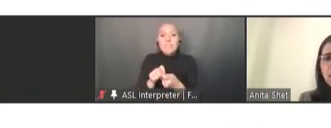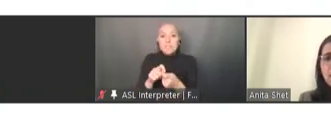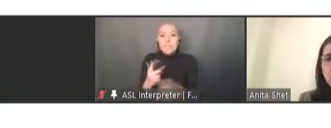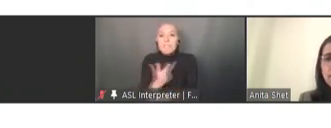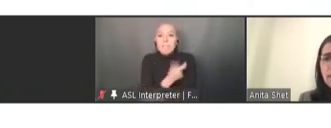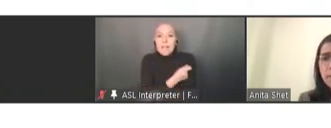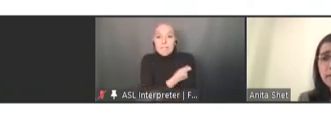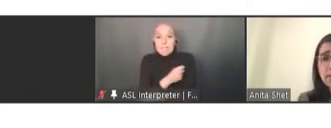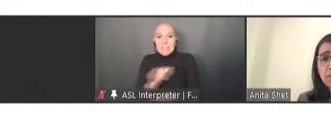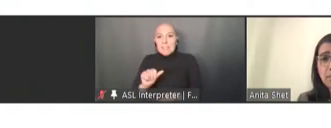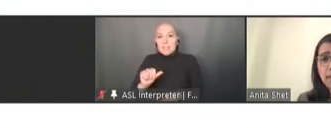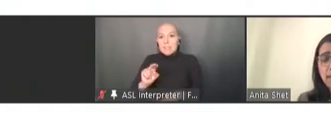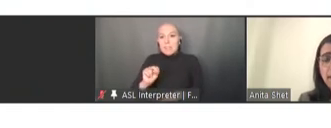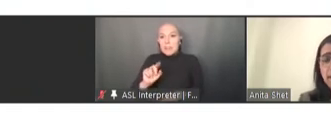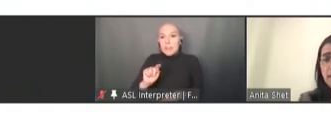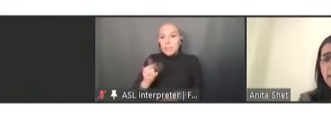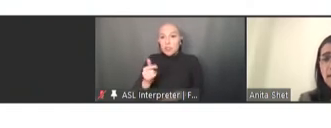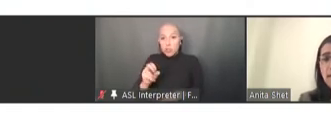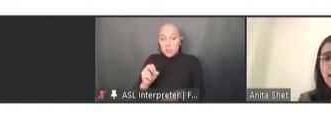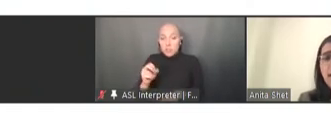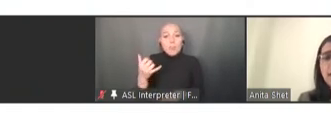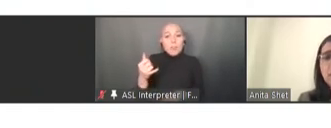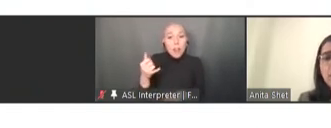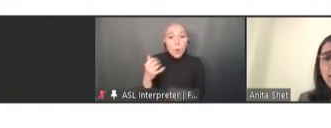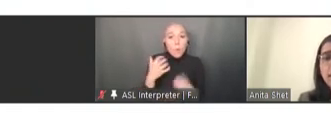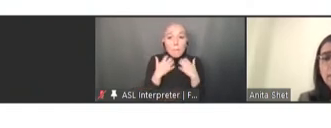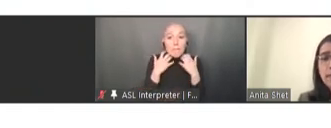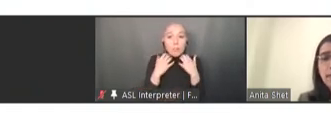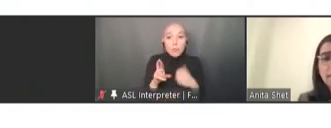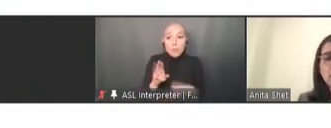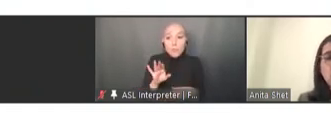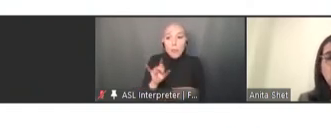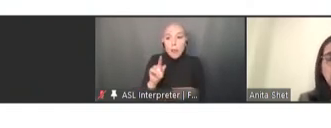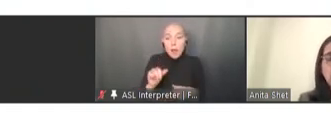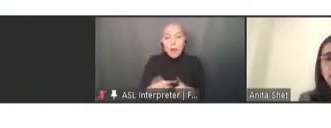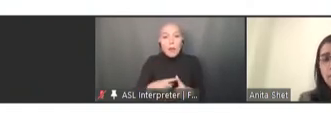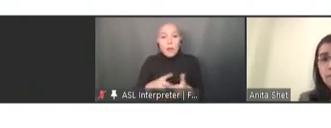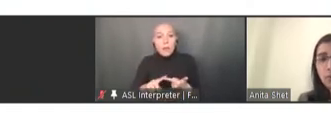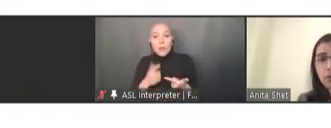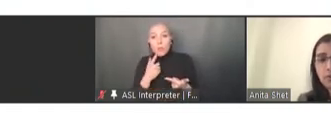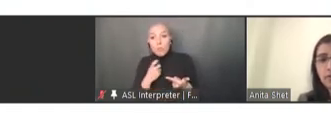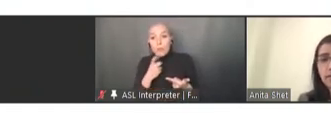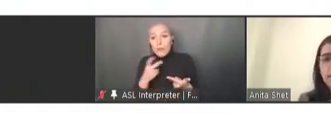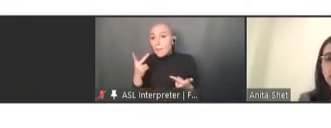dots are measles-rubella vaccine, and the red, pink, and blue are the different polio vaccines,